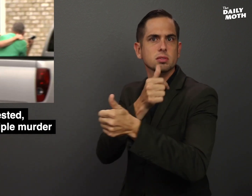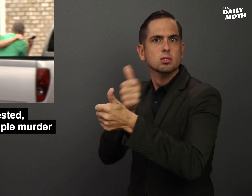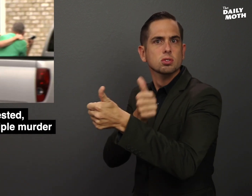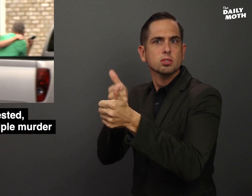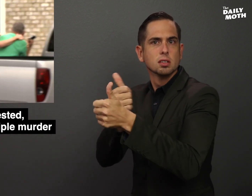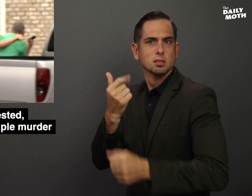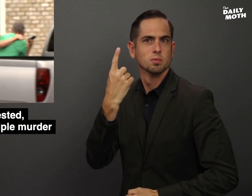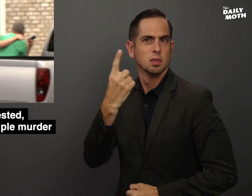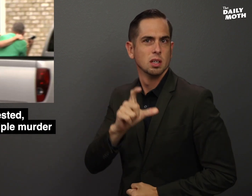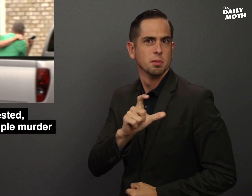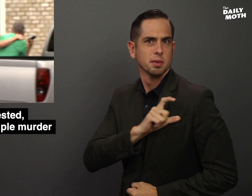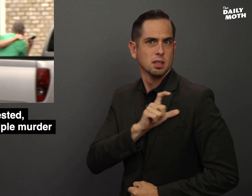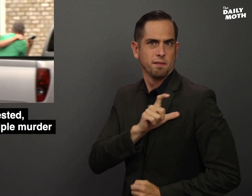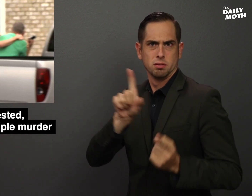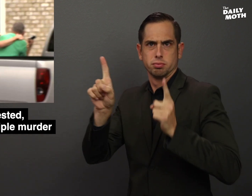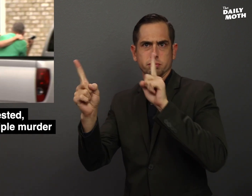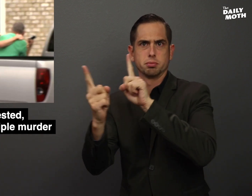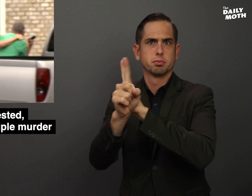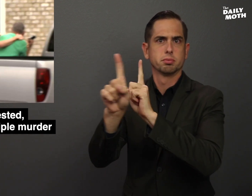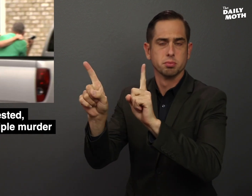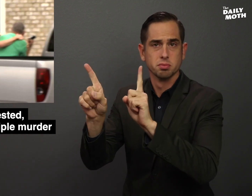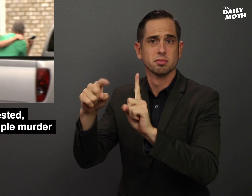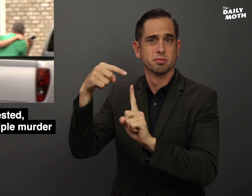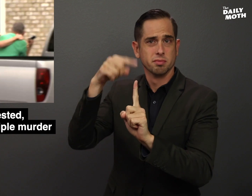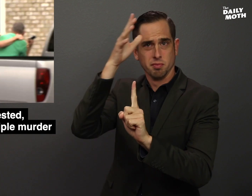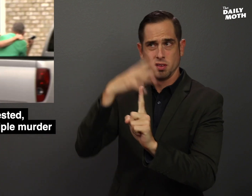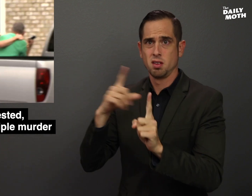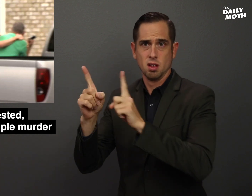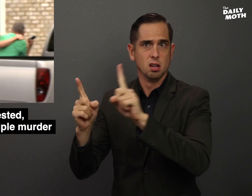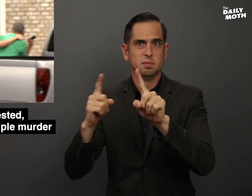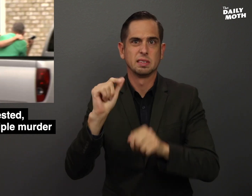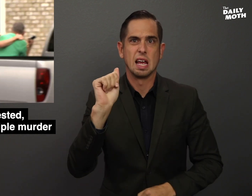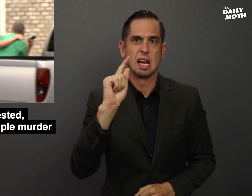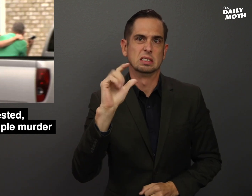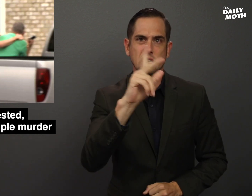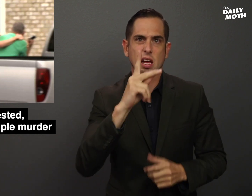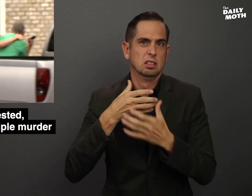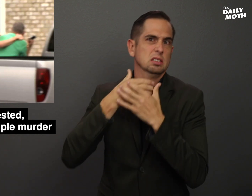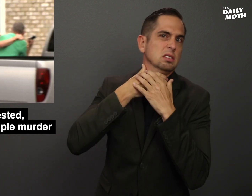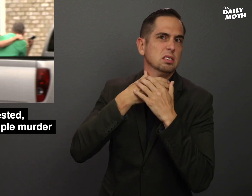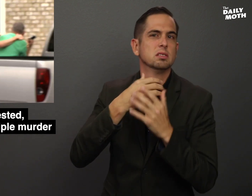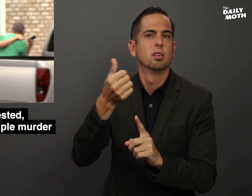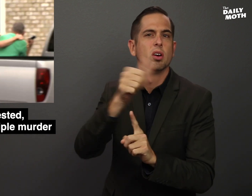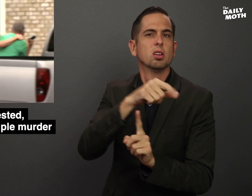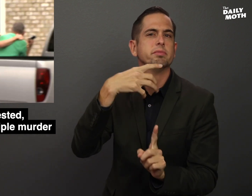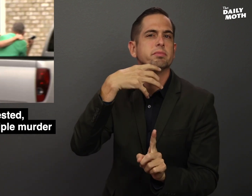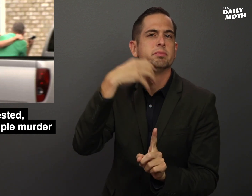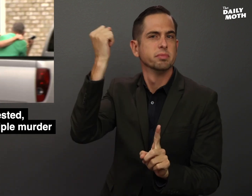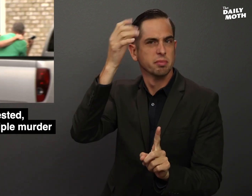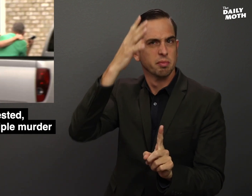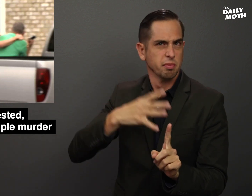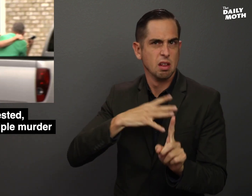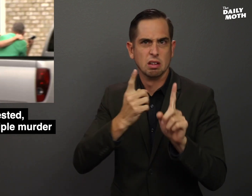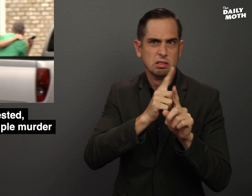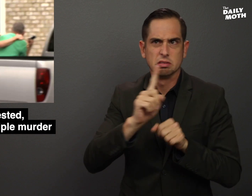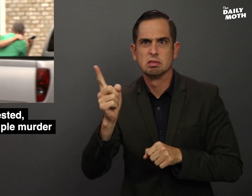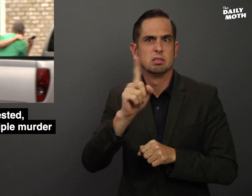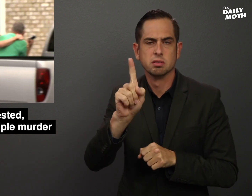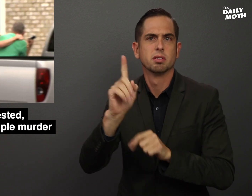chasing a police officer and attacking an elderly man